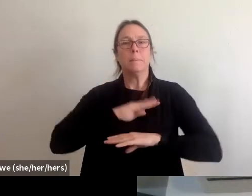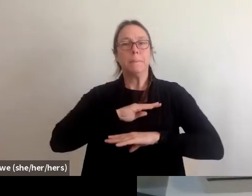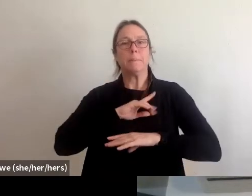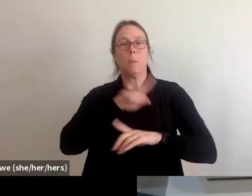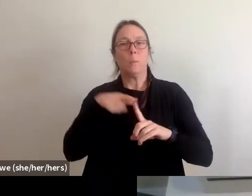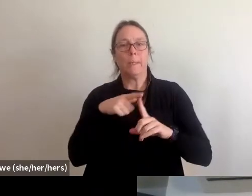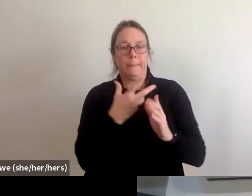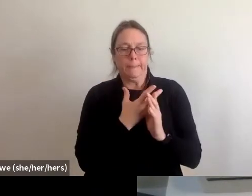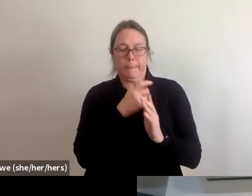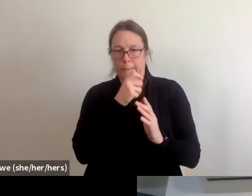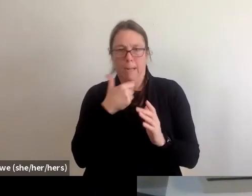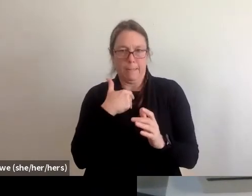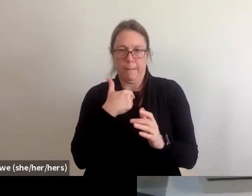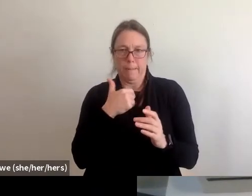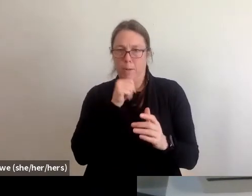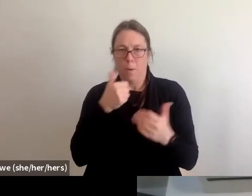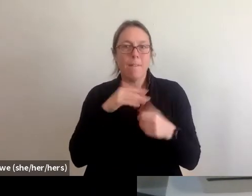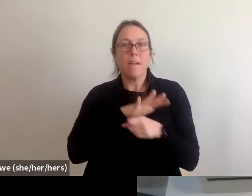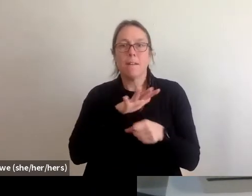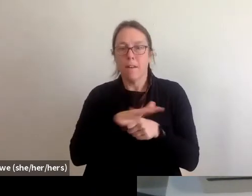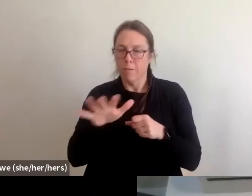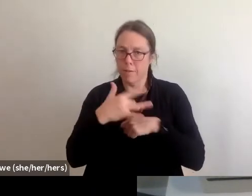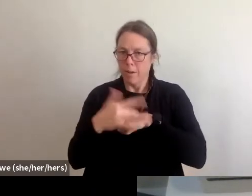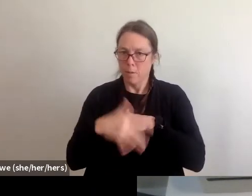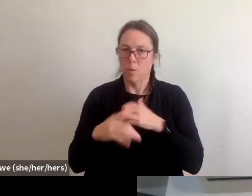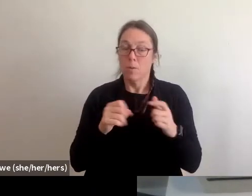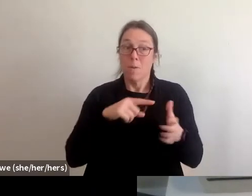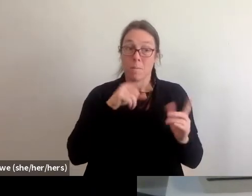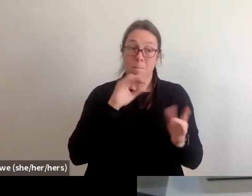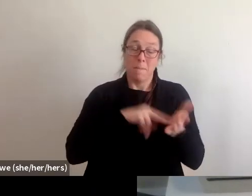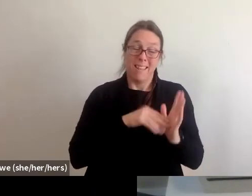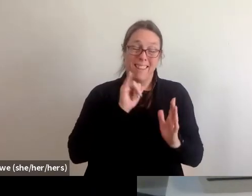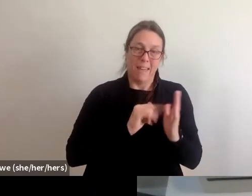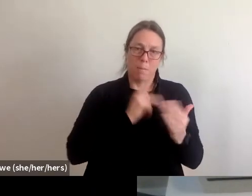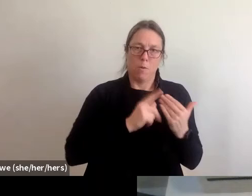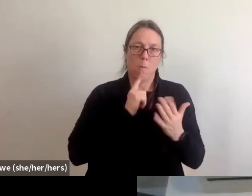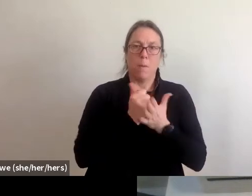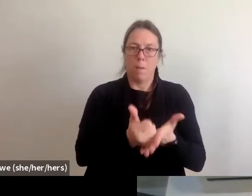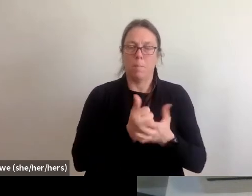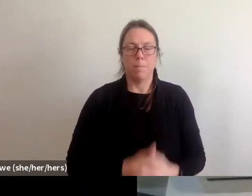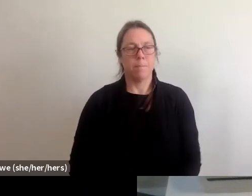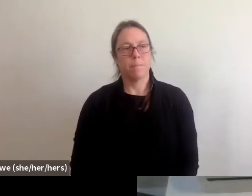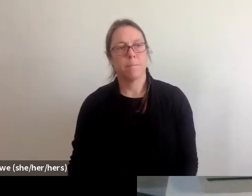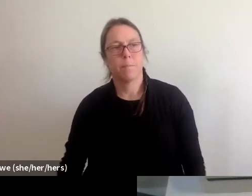but oftentimes that long-term recovery money is going directly to the housing providers to try